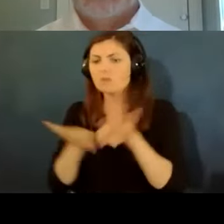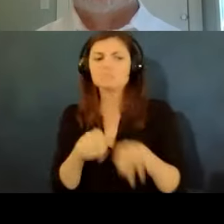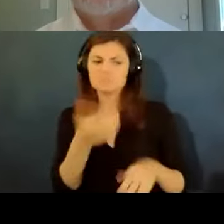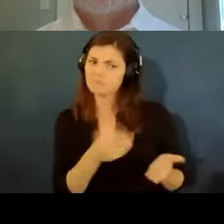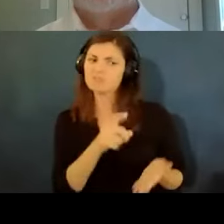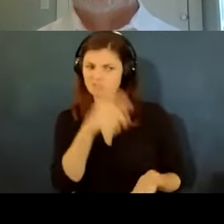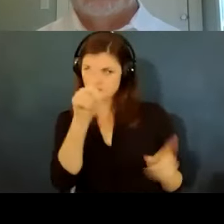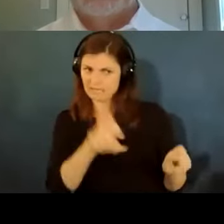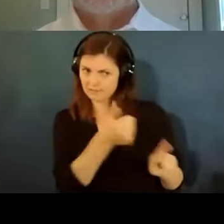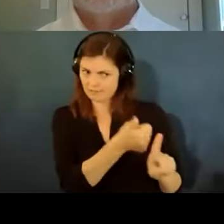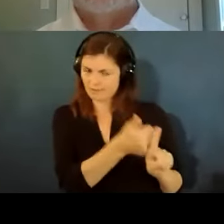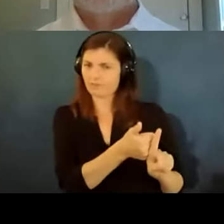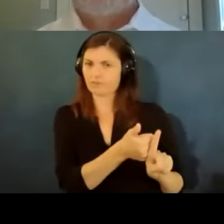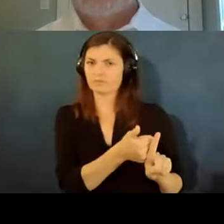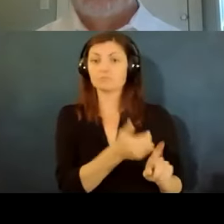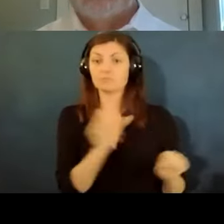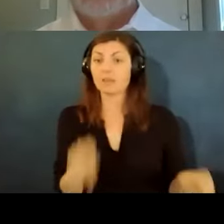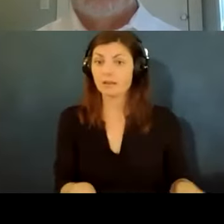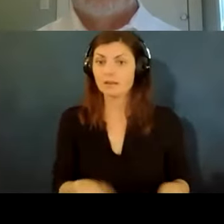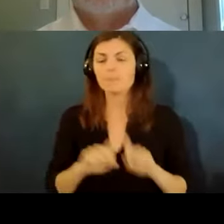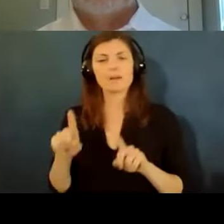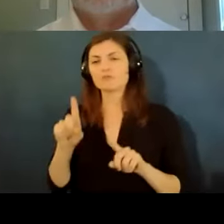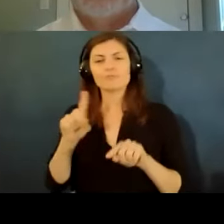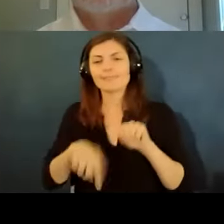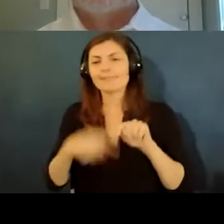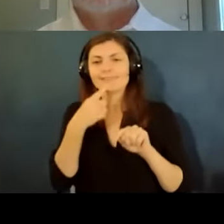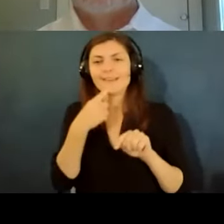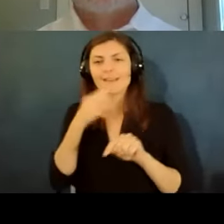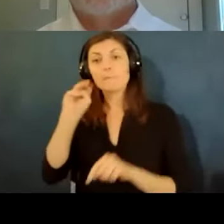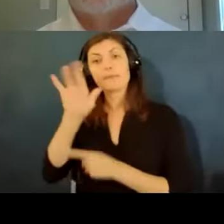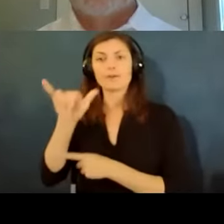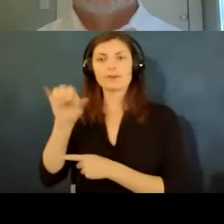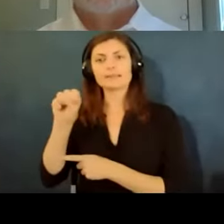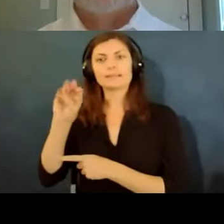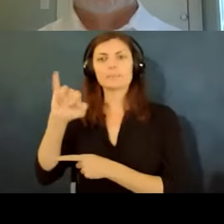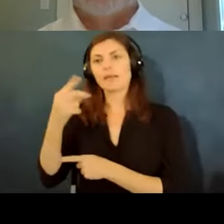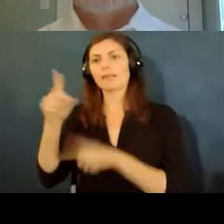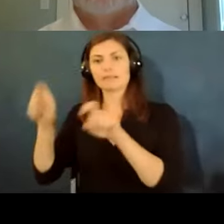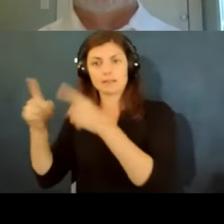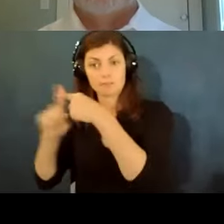opposed to saying mary smith has tested positive so if you think you've been around mary smith